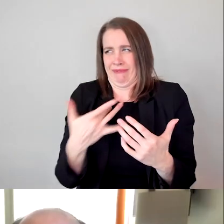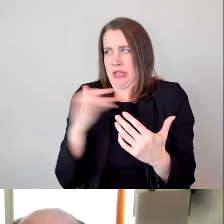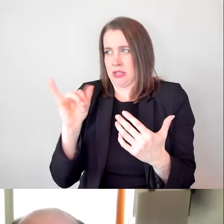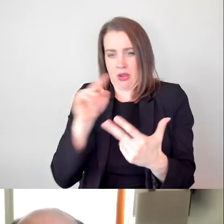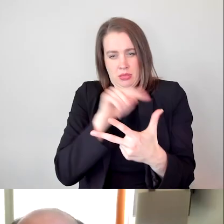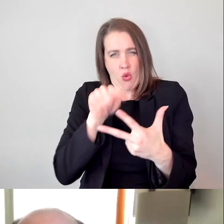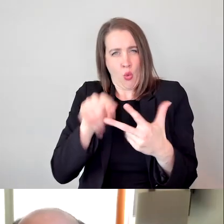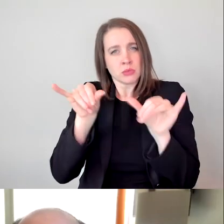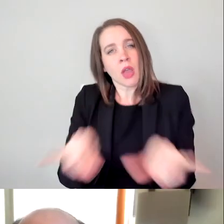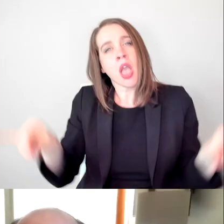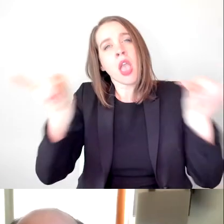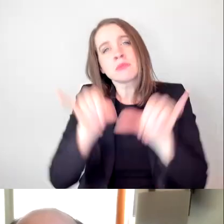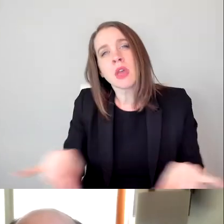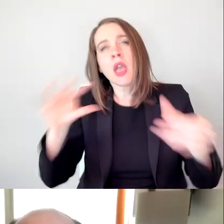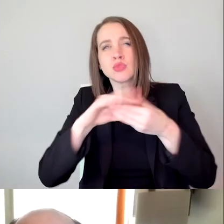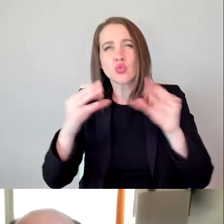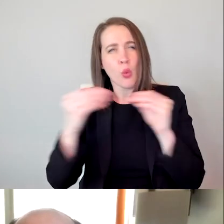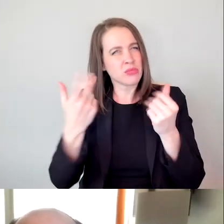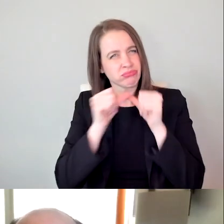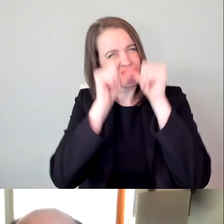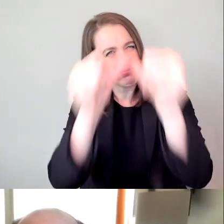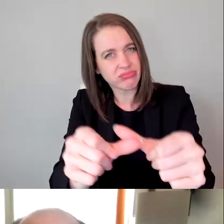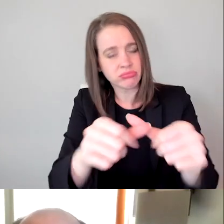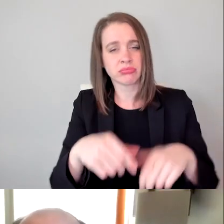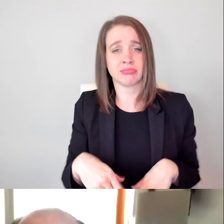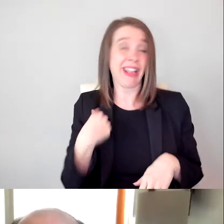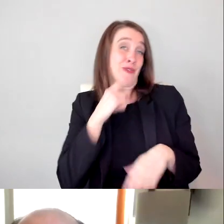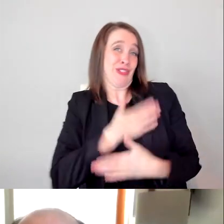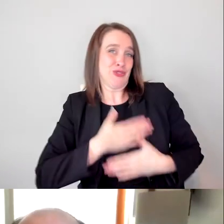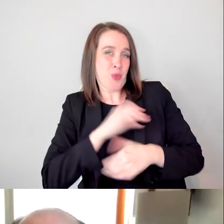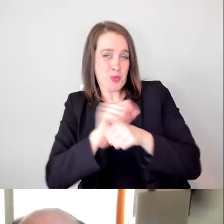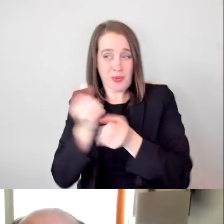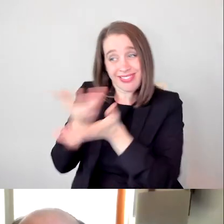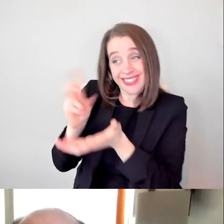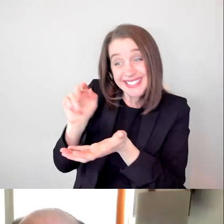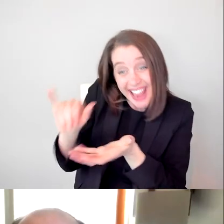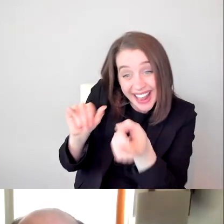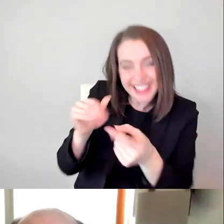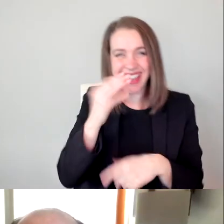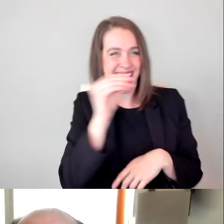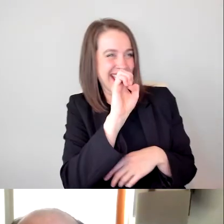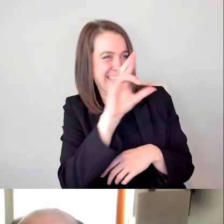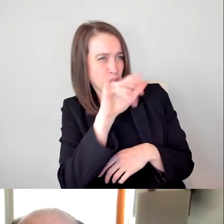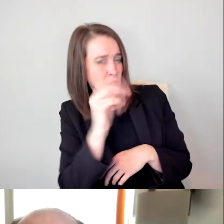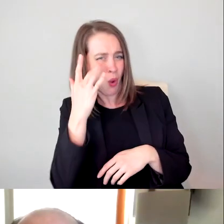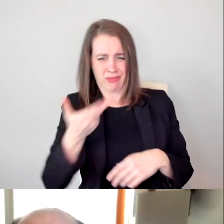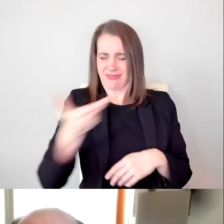is why I really do enjoy working with both Eryn and Danny, because I think we really are fighting for those mainstream images.